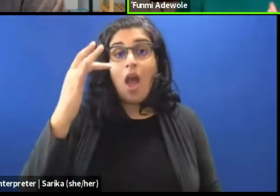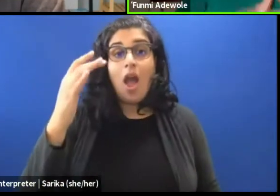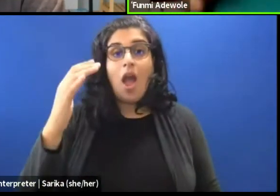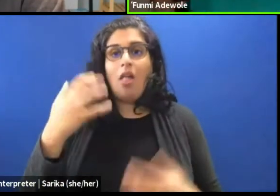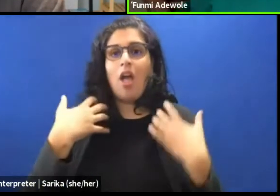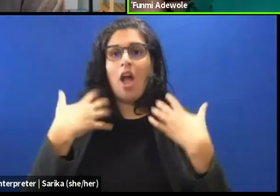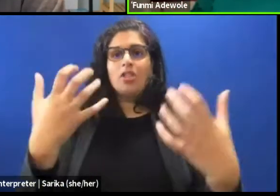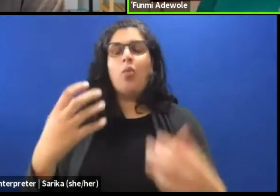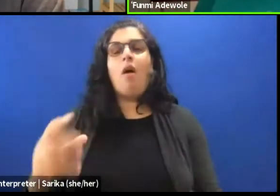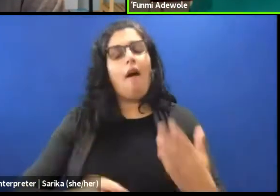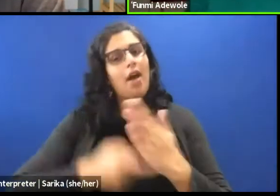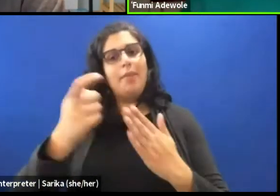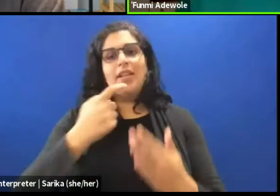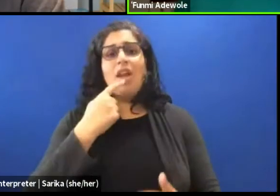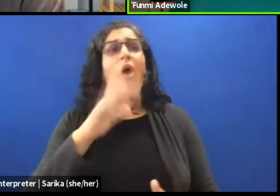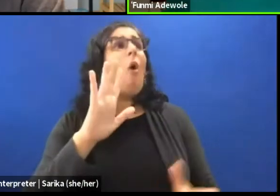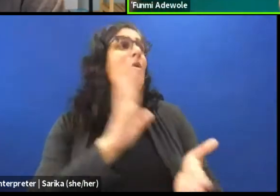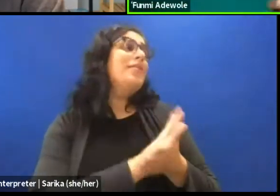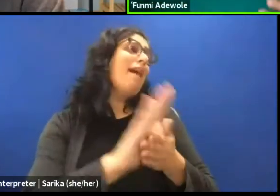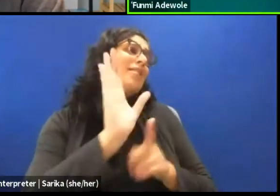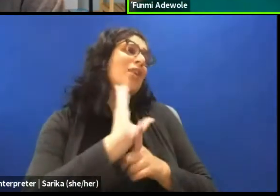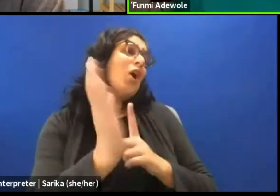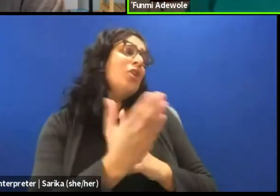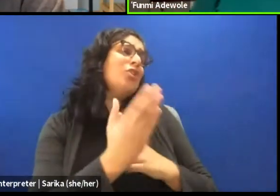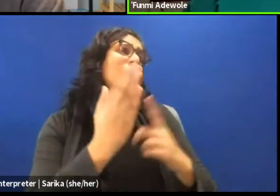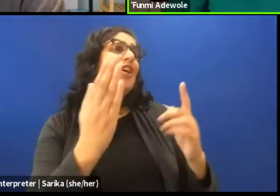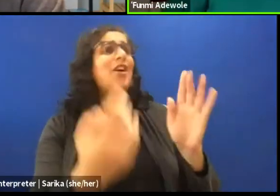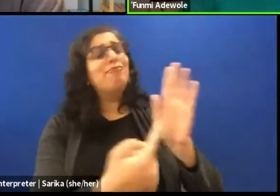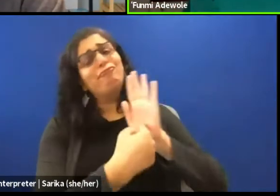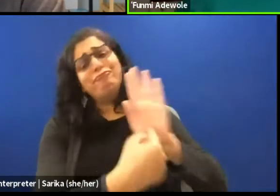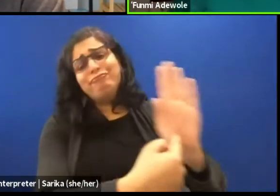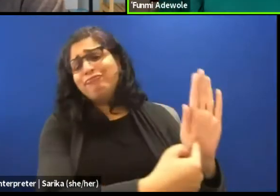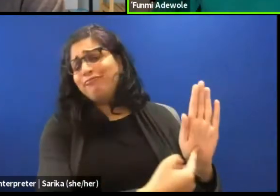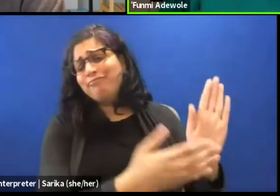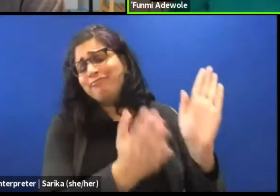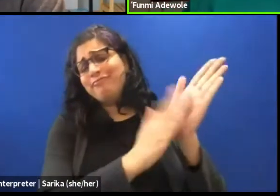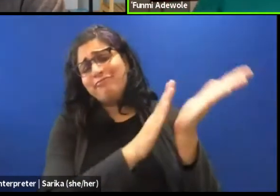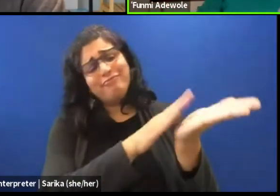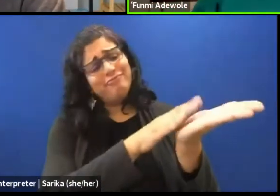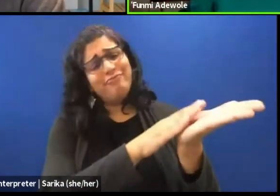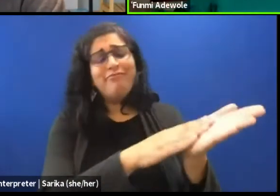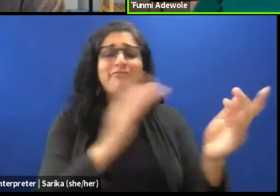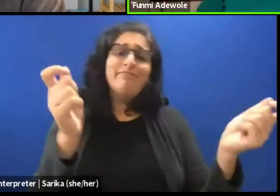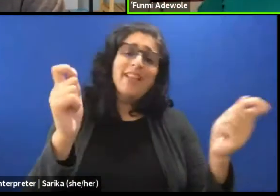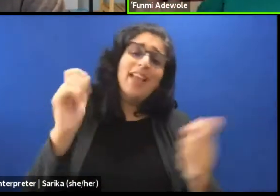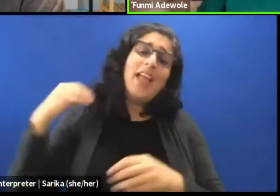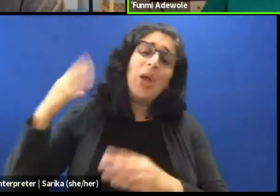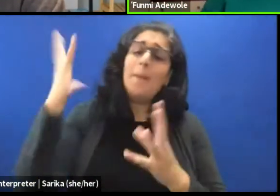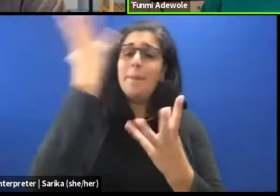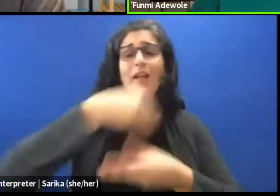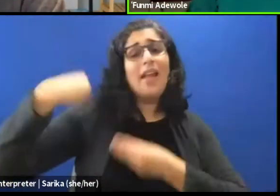"Isn't it a nice culture to display? "Oh, lovely heritage, and just sit back."